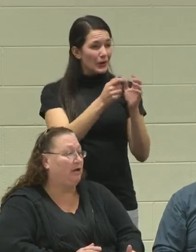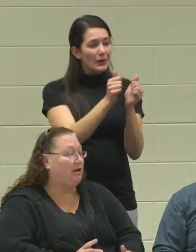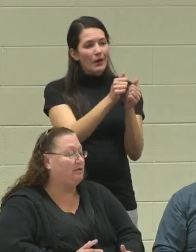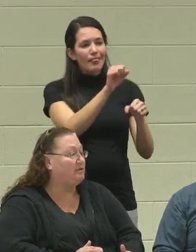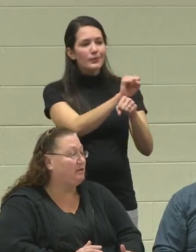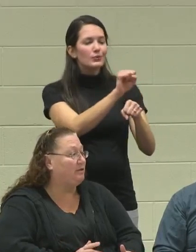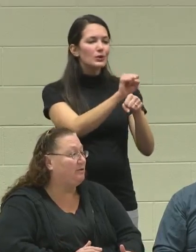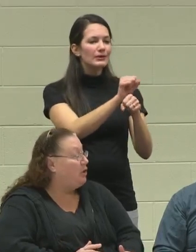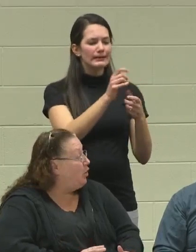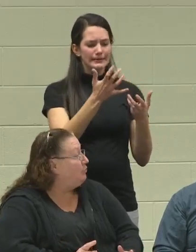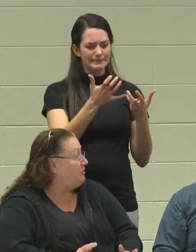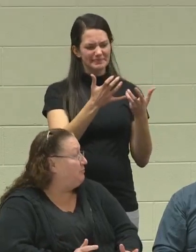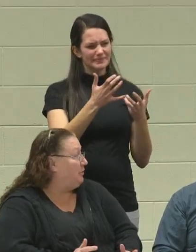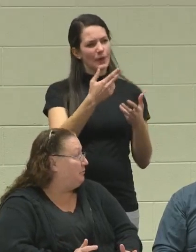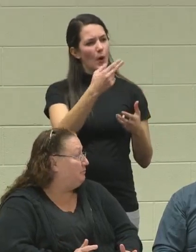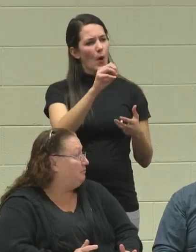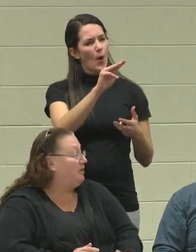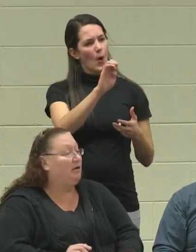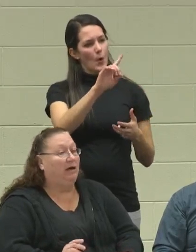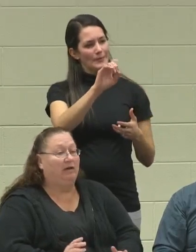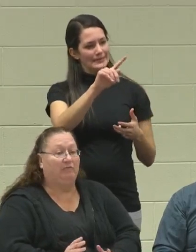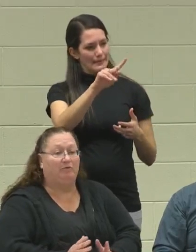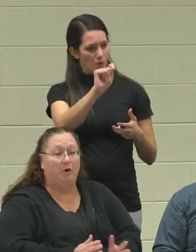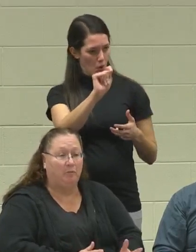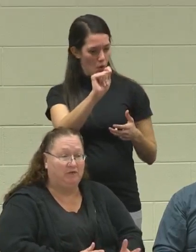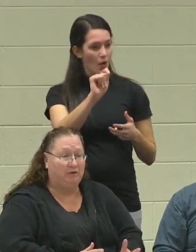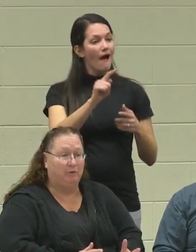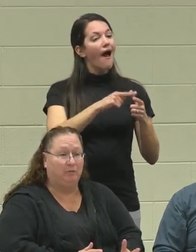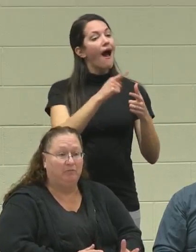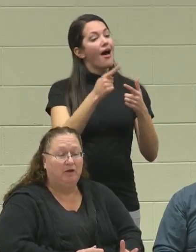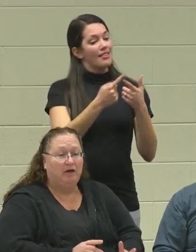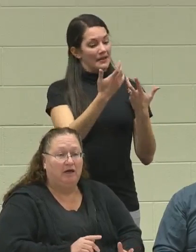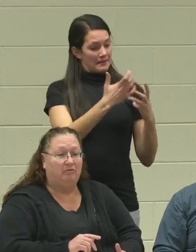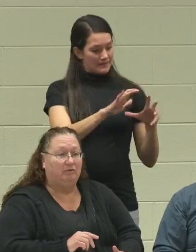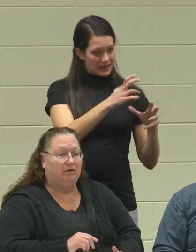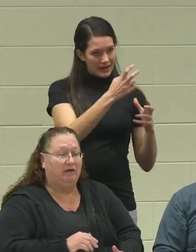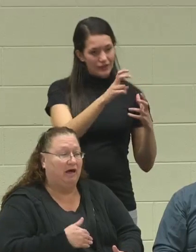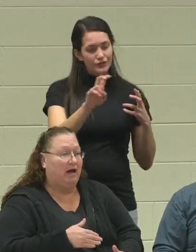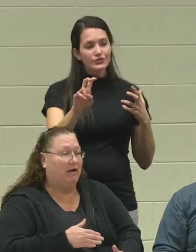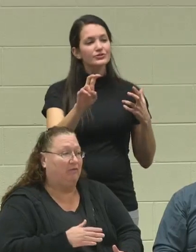at Home Depot. Then from Home Depot, he got out